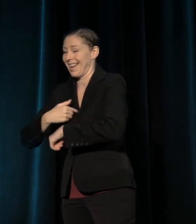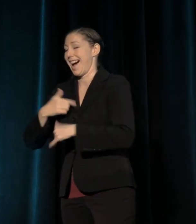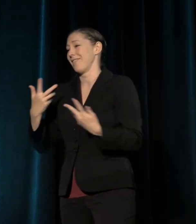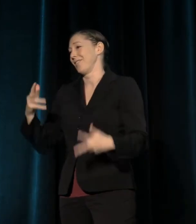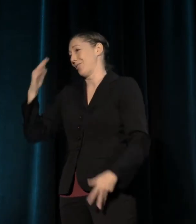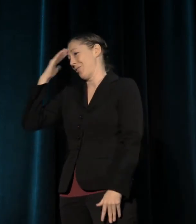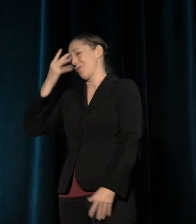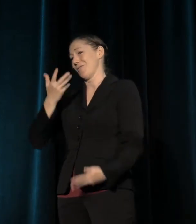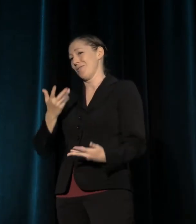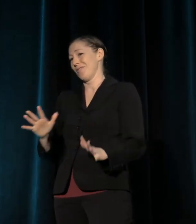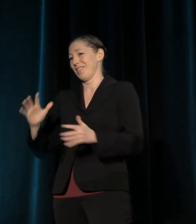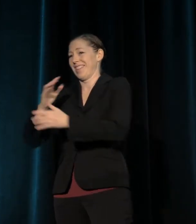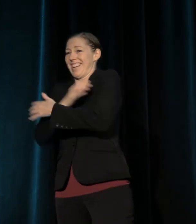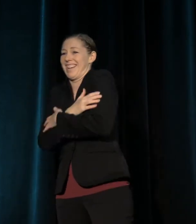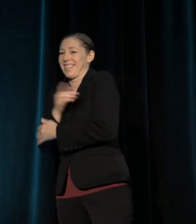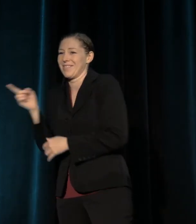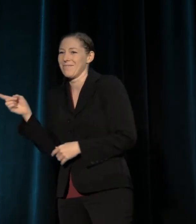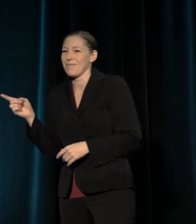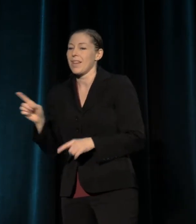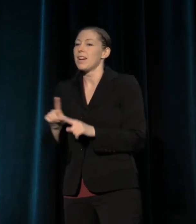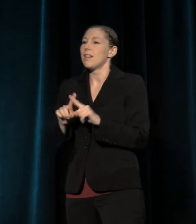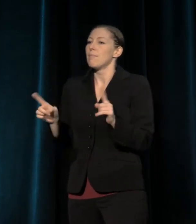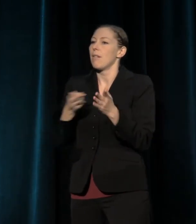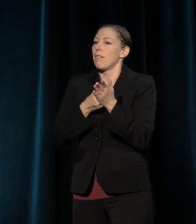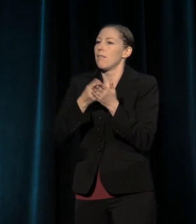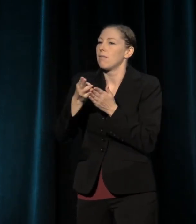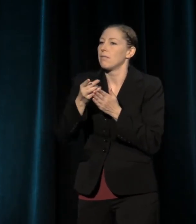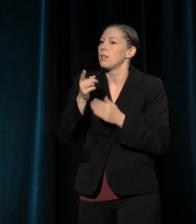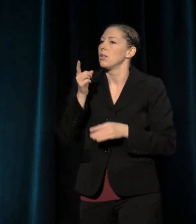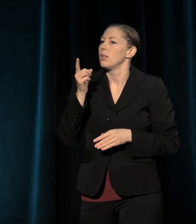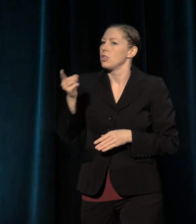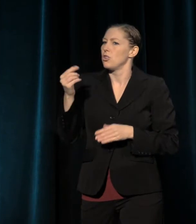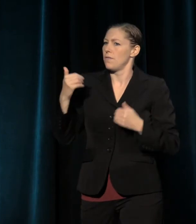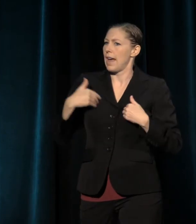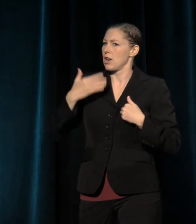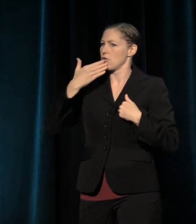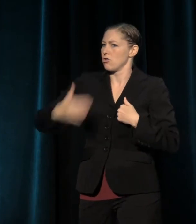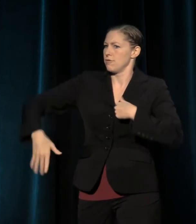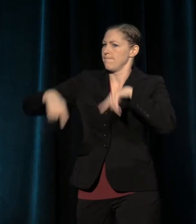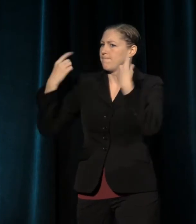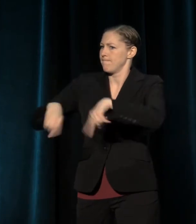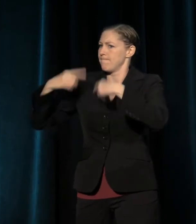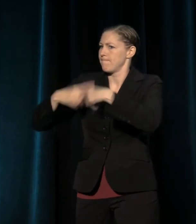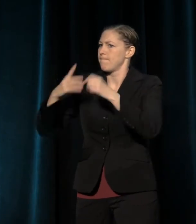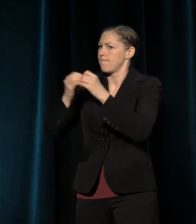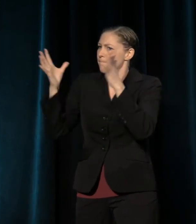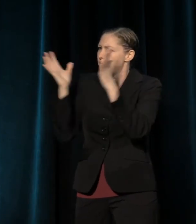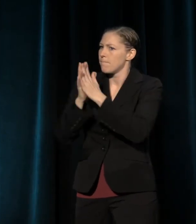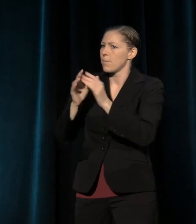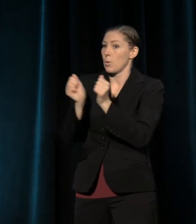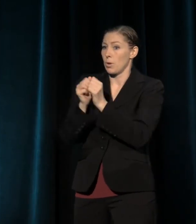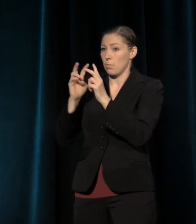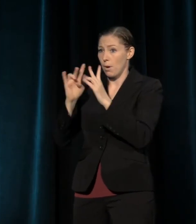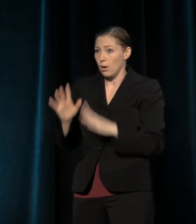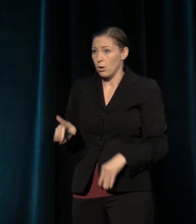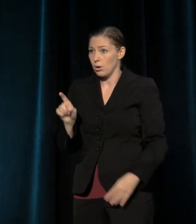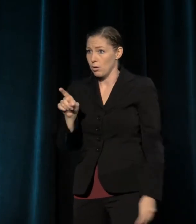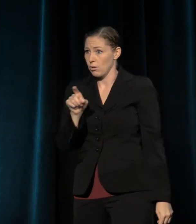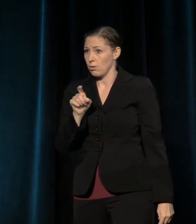But rather, have you had a really good heady disagreement with your partner today? Have you reached consensus on a project